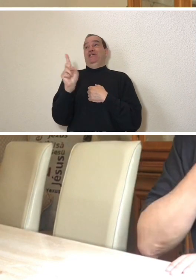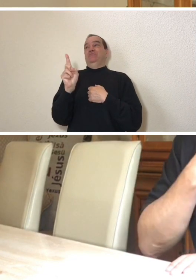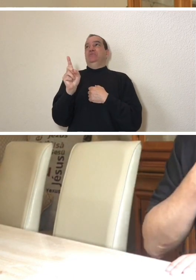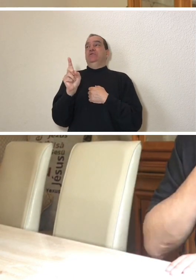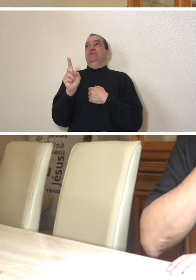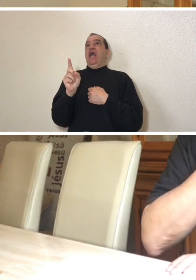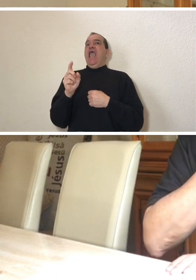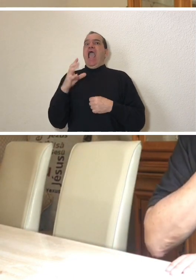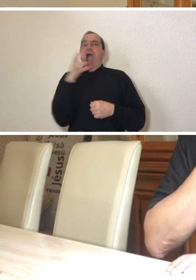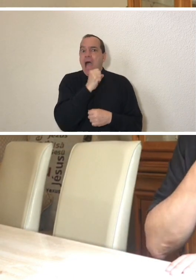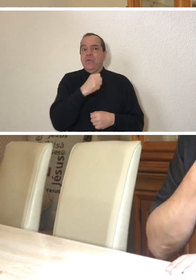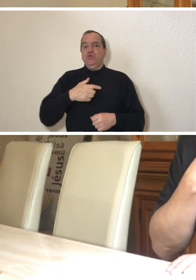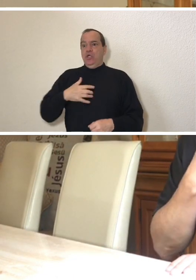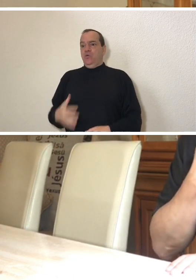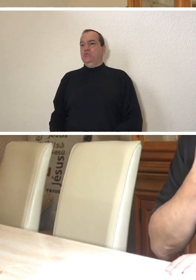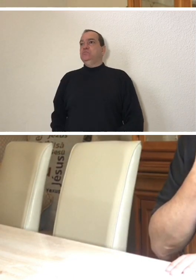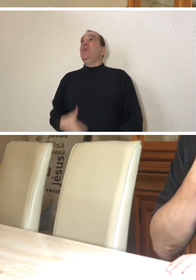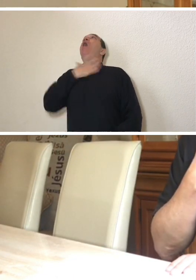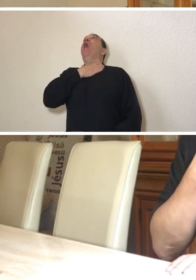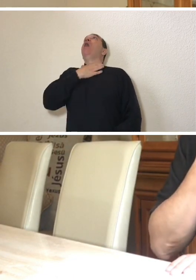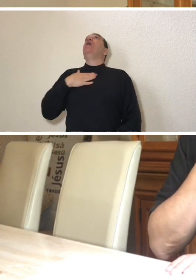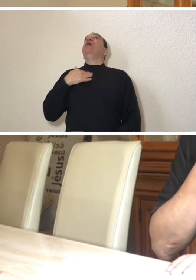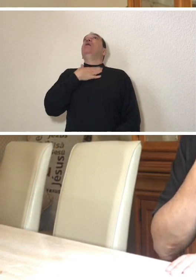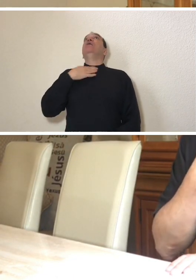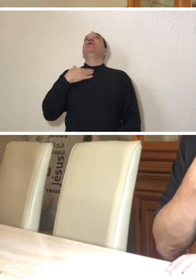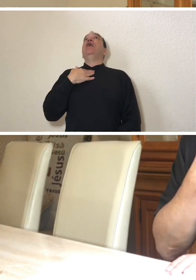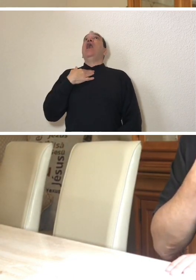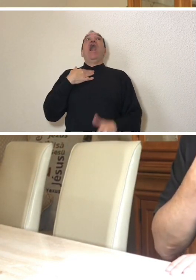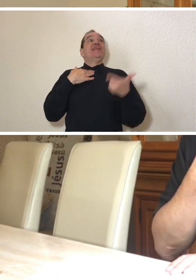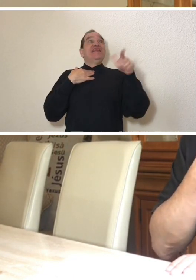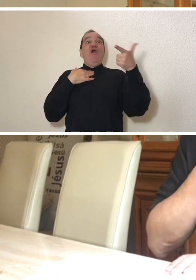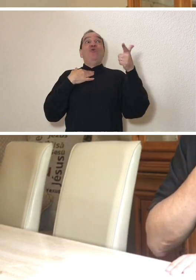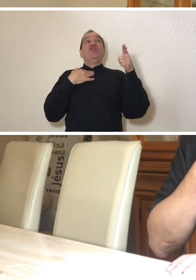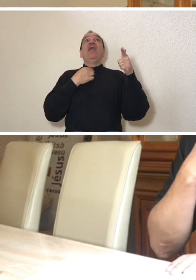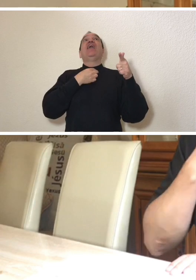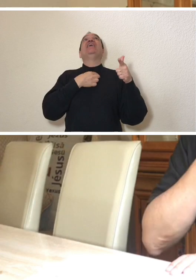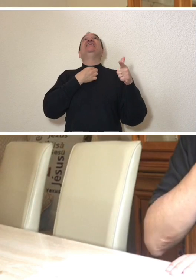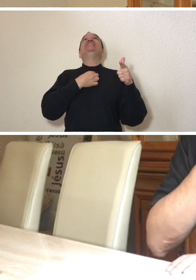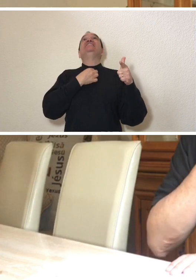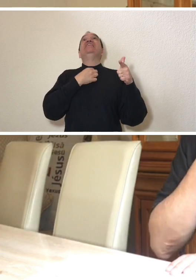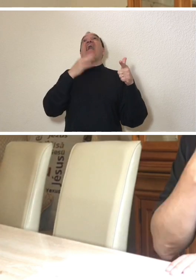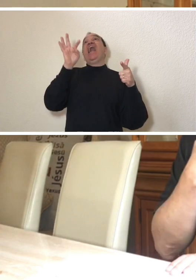my hand on my throat here in the trachea region and when I did that